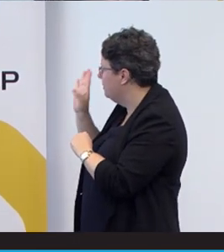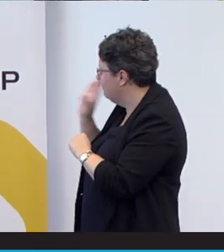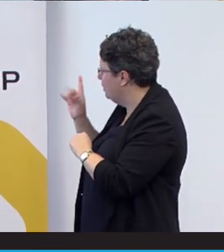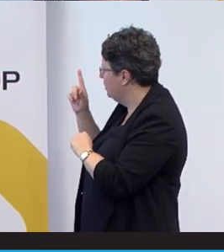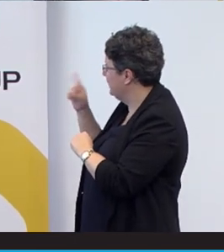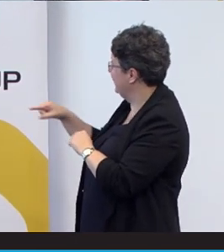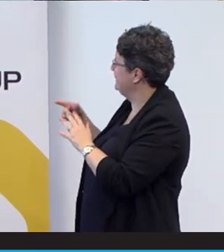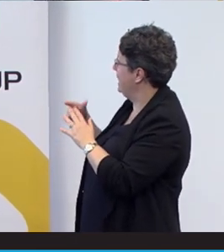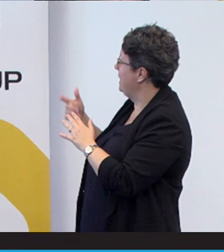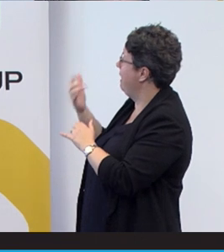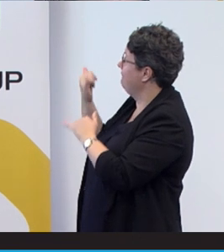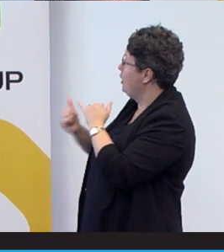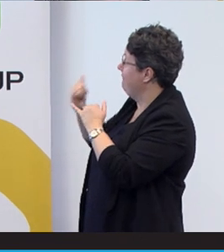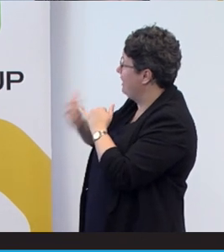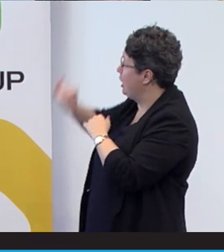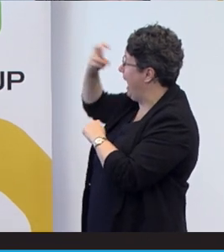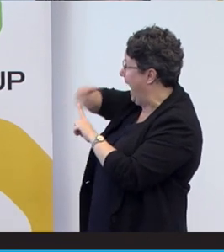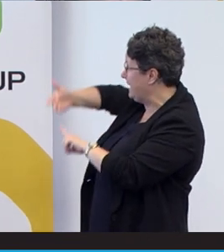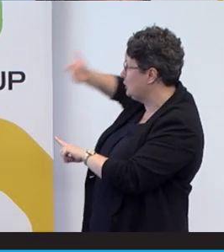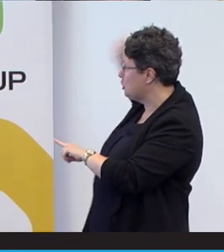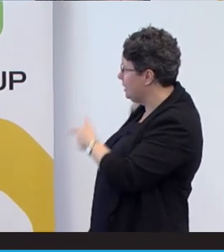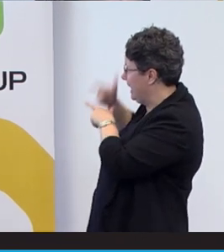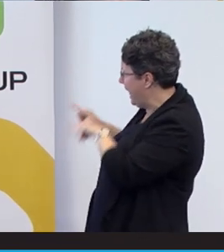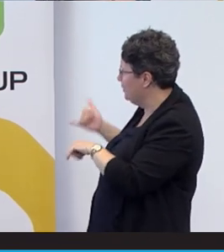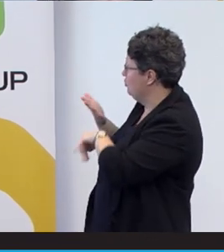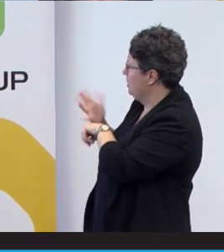A very ancient language. Or is it the new one?